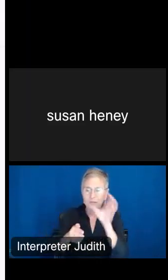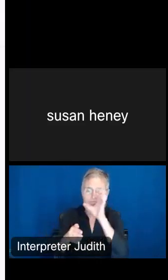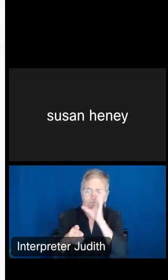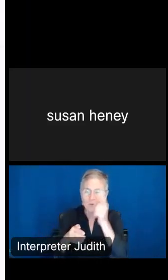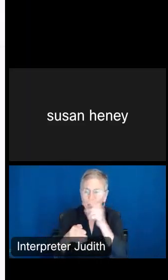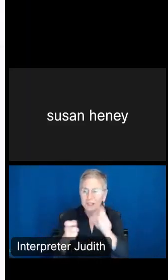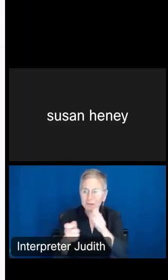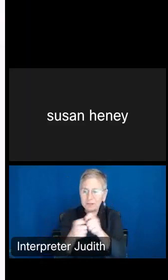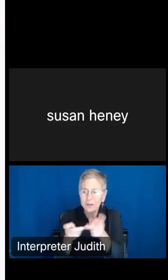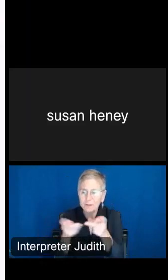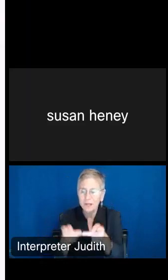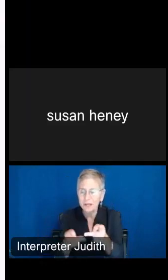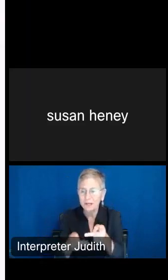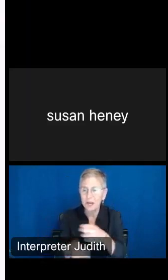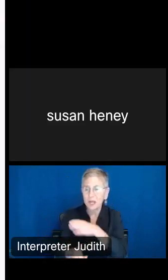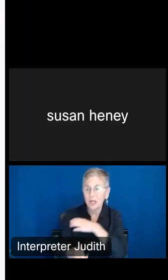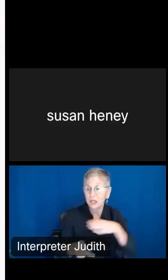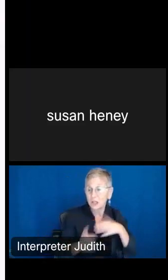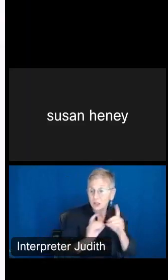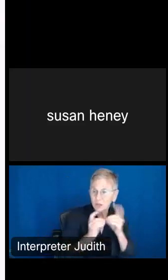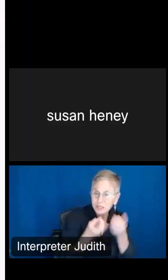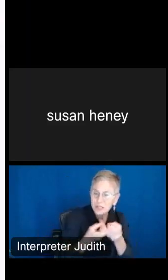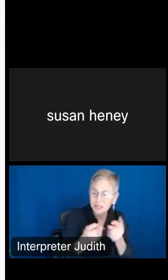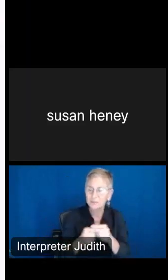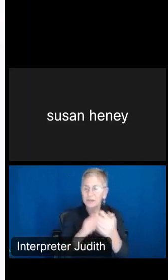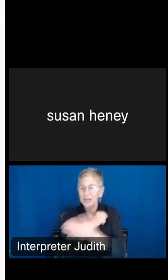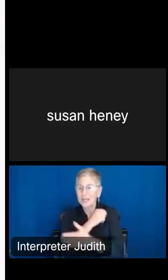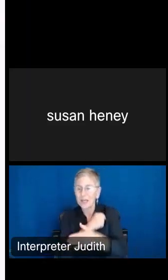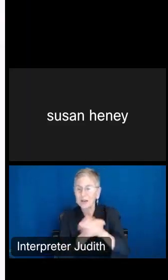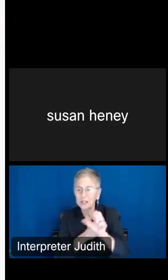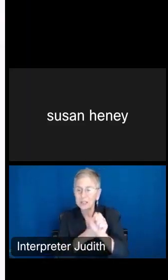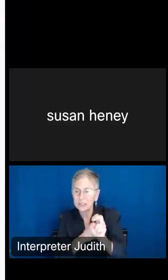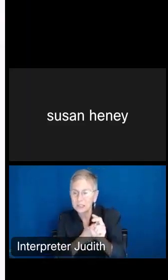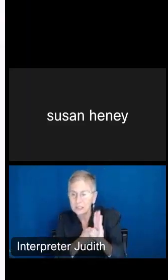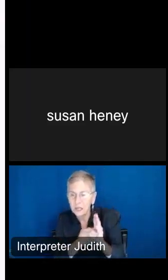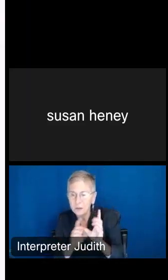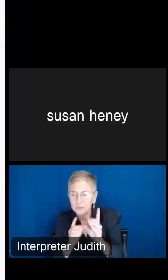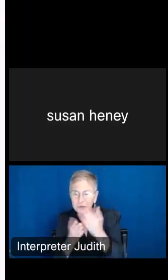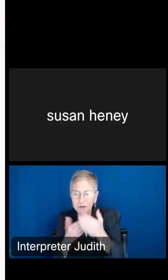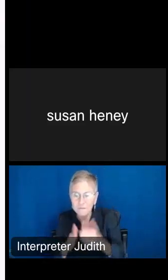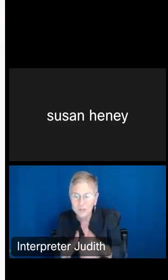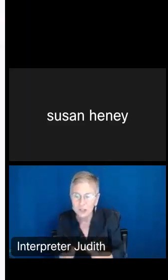You have the congressional district. You have county subdivisions. You have metropolitan